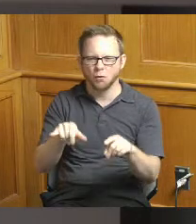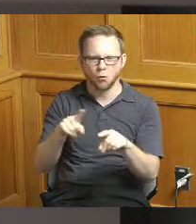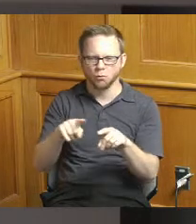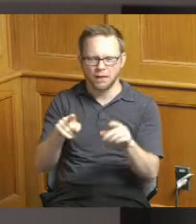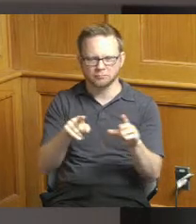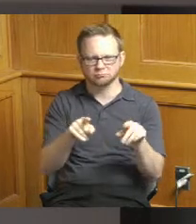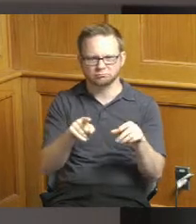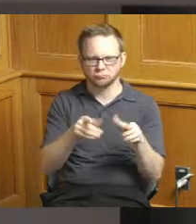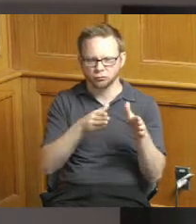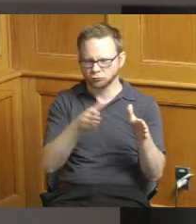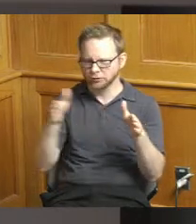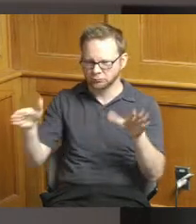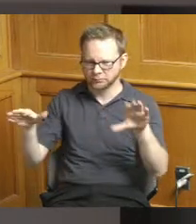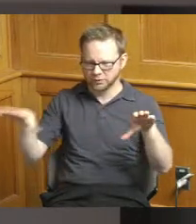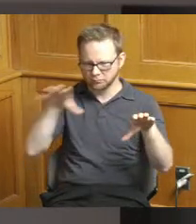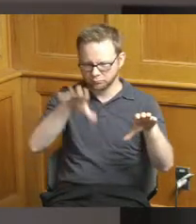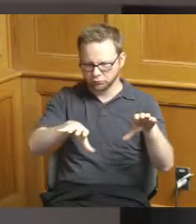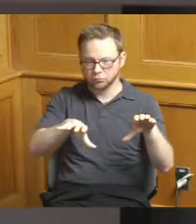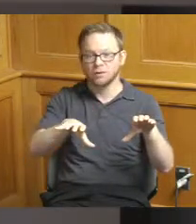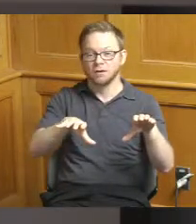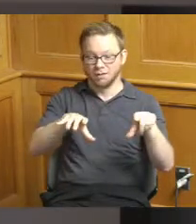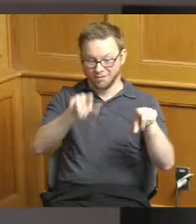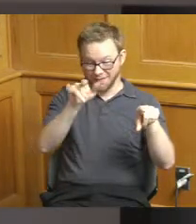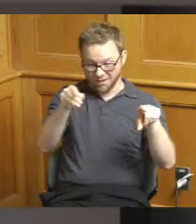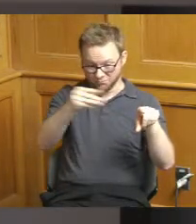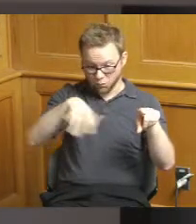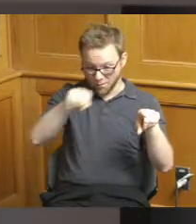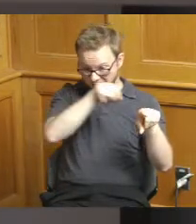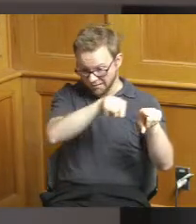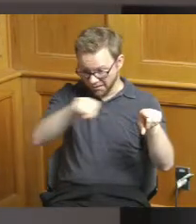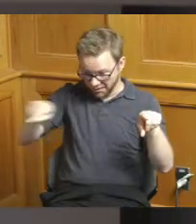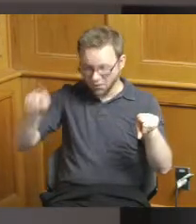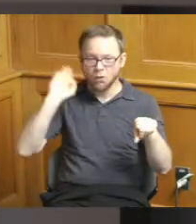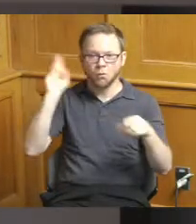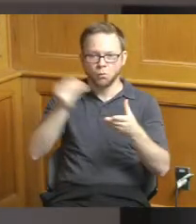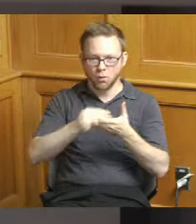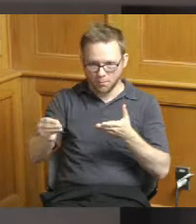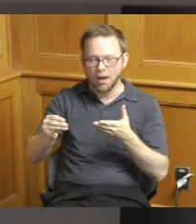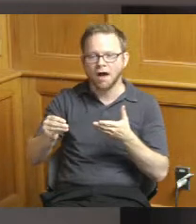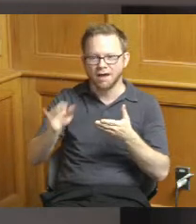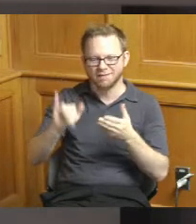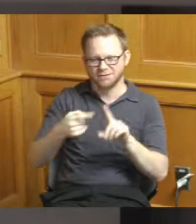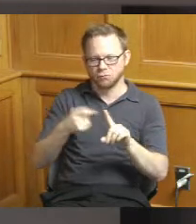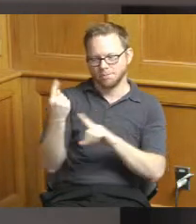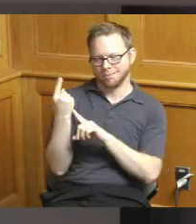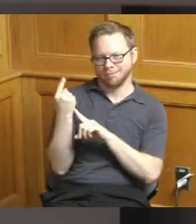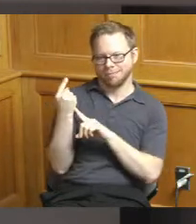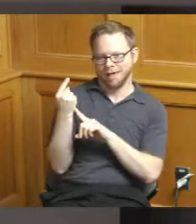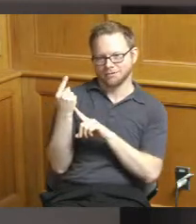or will sorry will be acquired with an award from their last year's community revitalization grant